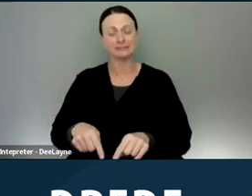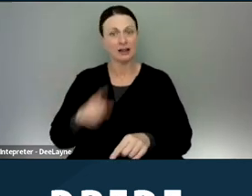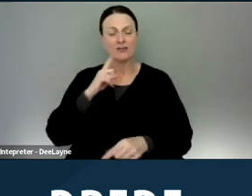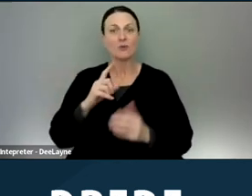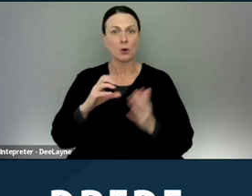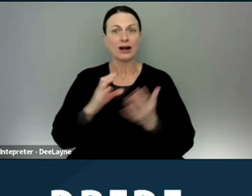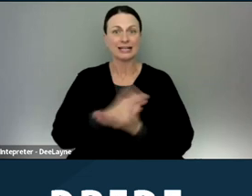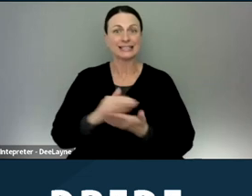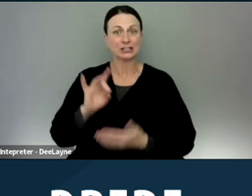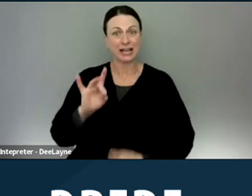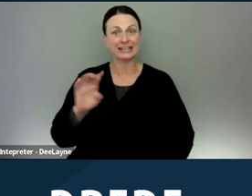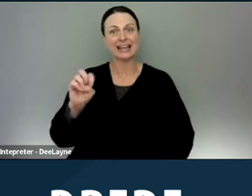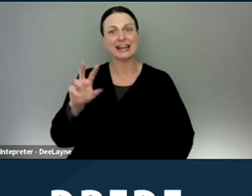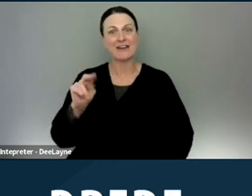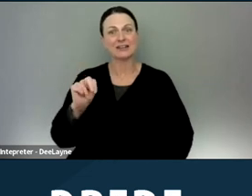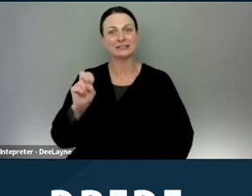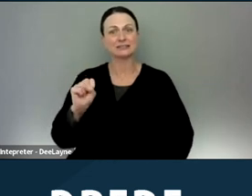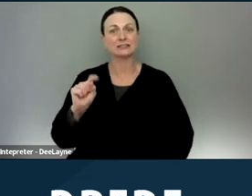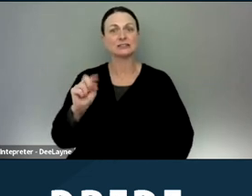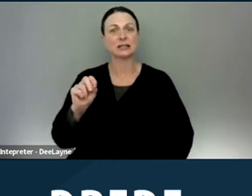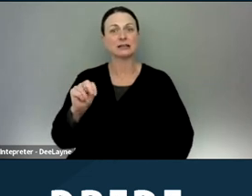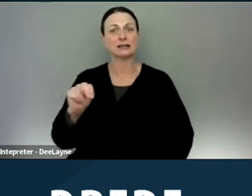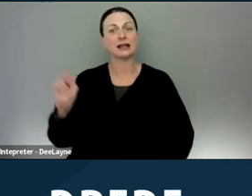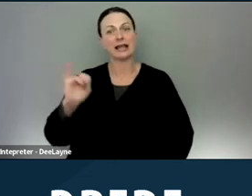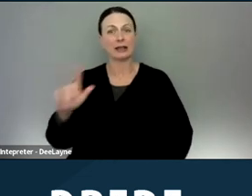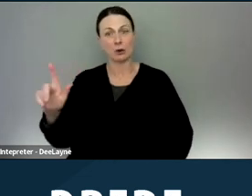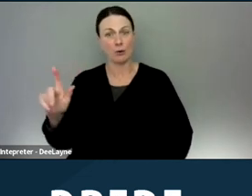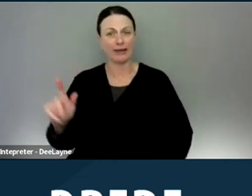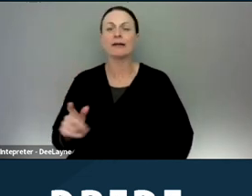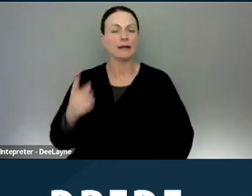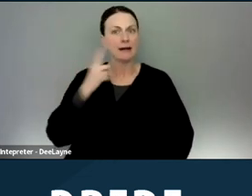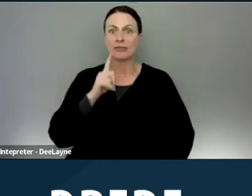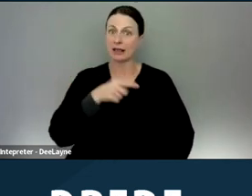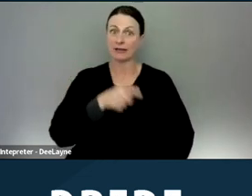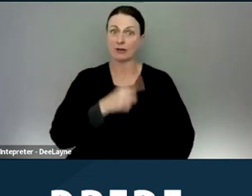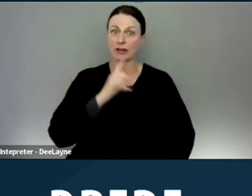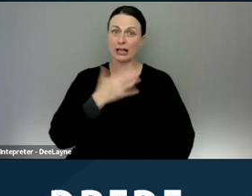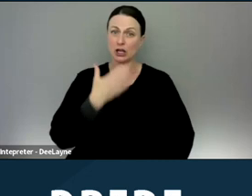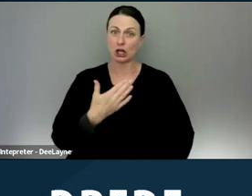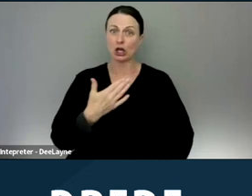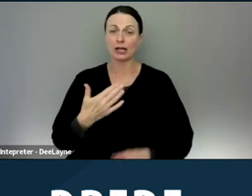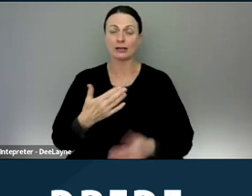in Evanston, Illinois. And I think, but this is a really good resource that the National Consumer Law Center